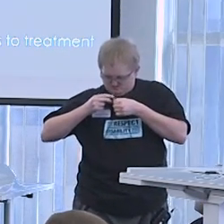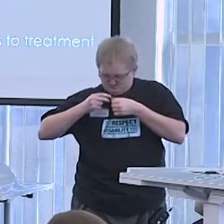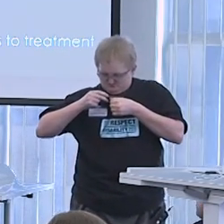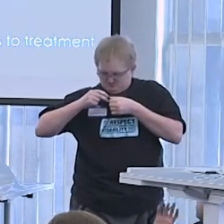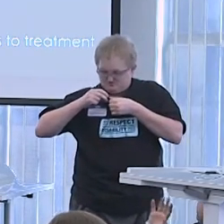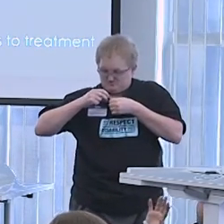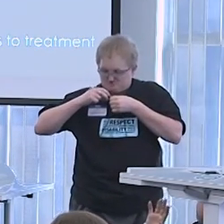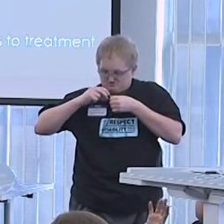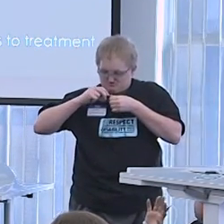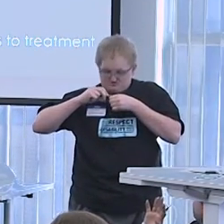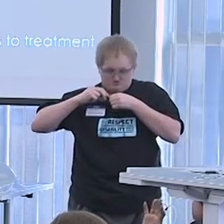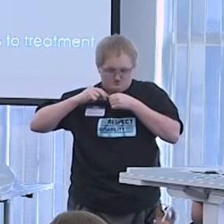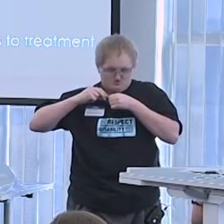I'm sorry about this.